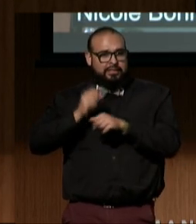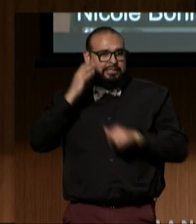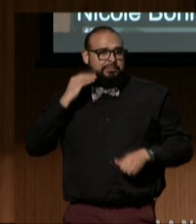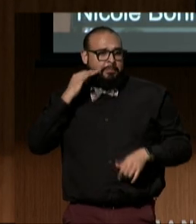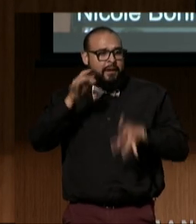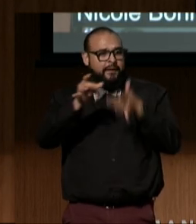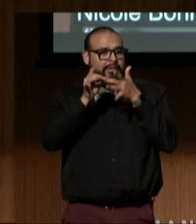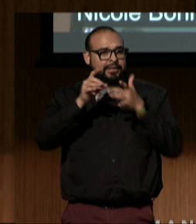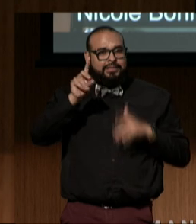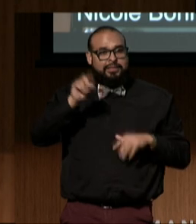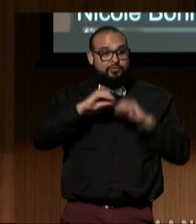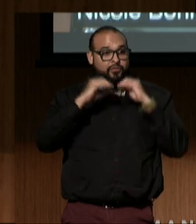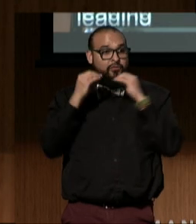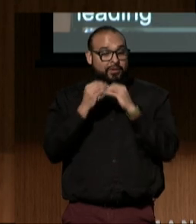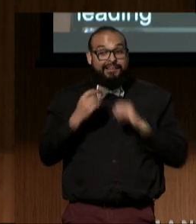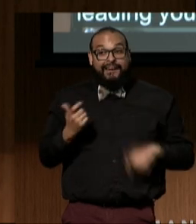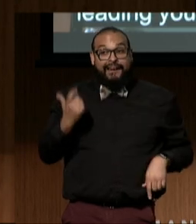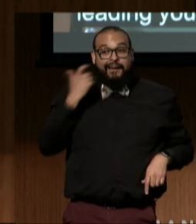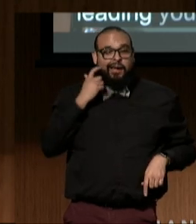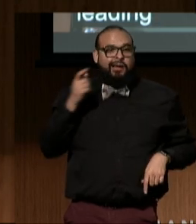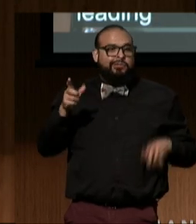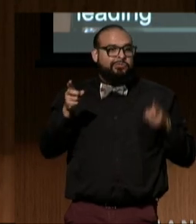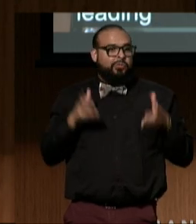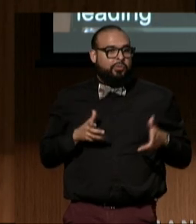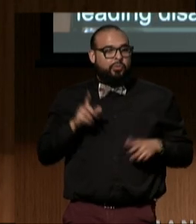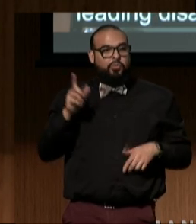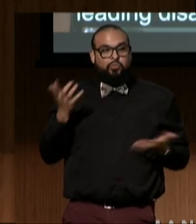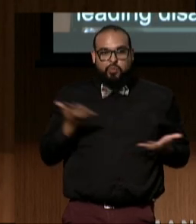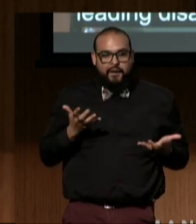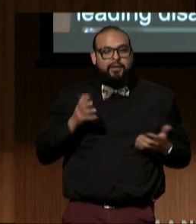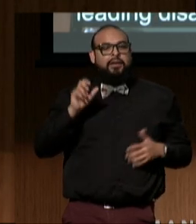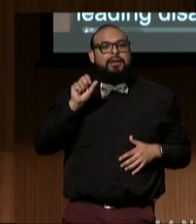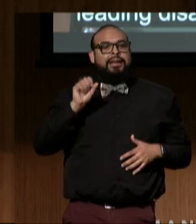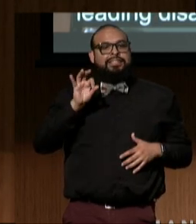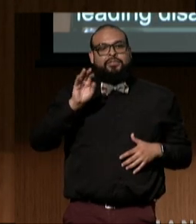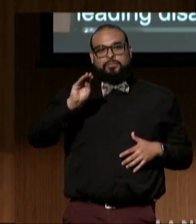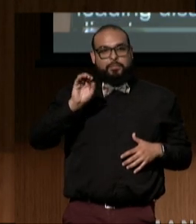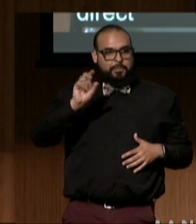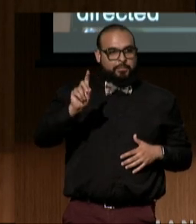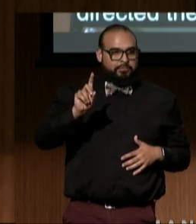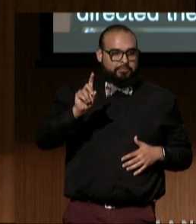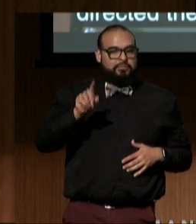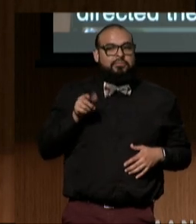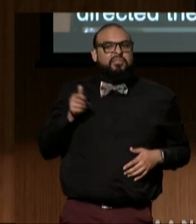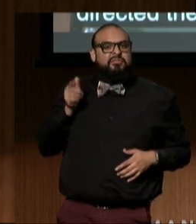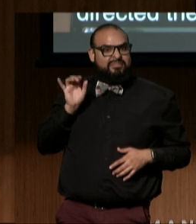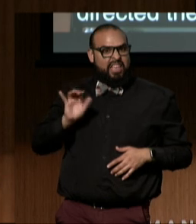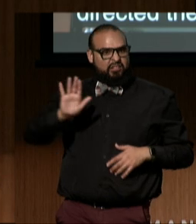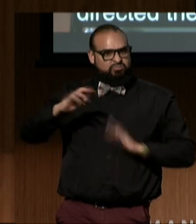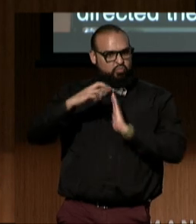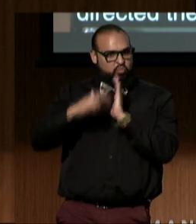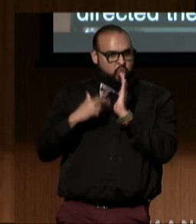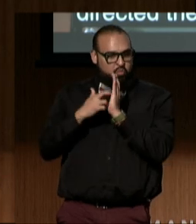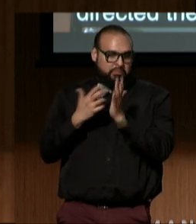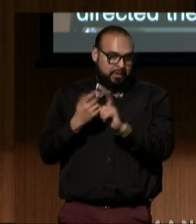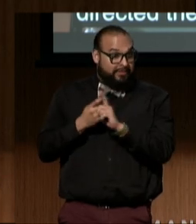Most recently, she directed the San Francisco Mayor's Office on Disability. In that role, according to advocates,